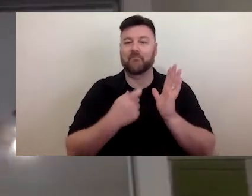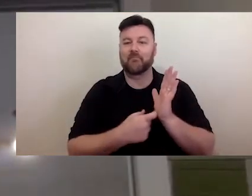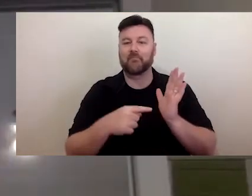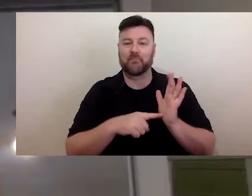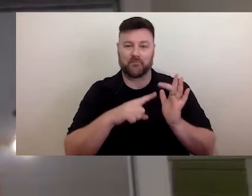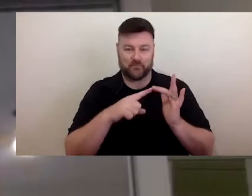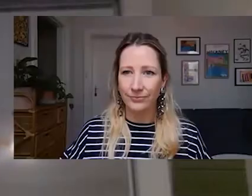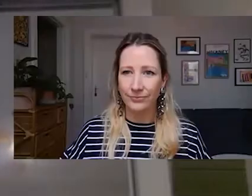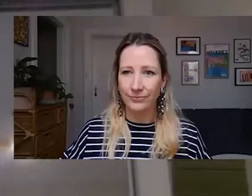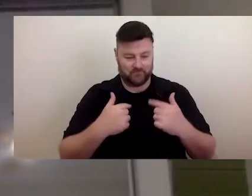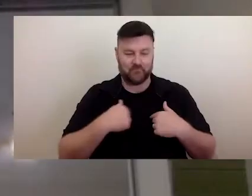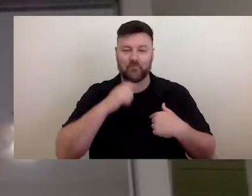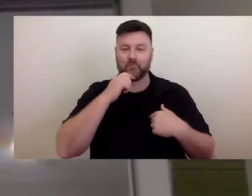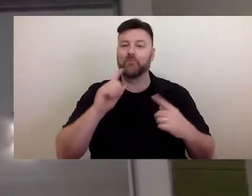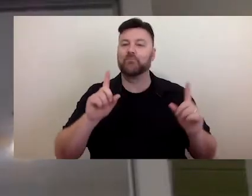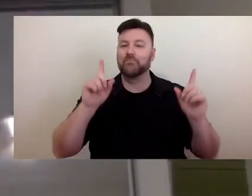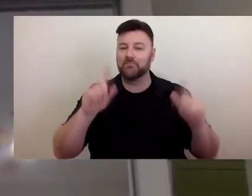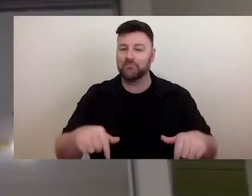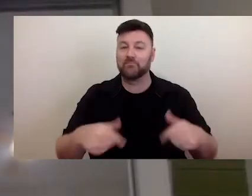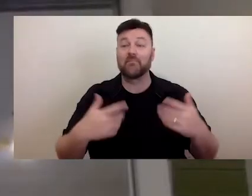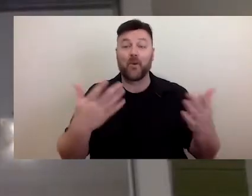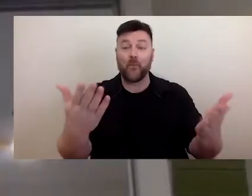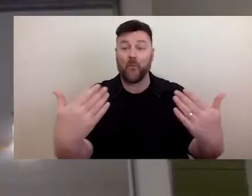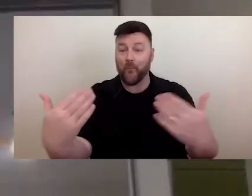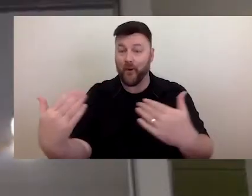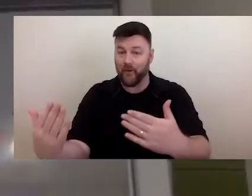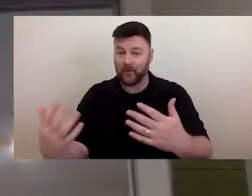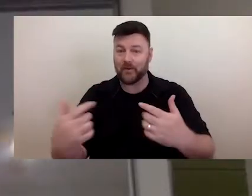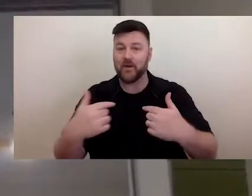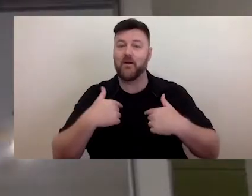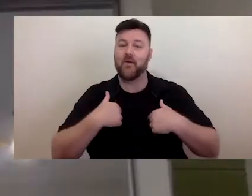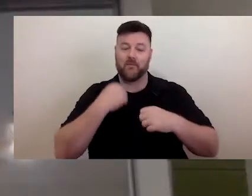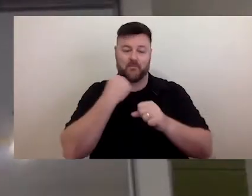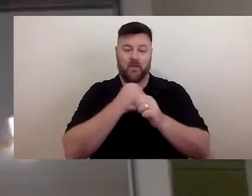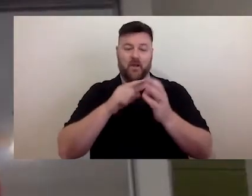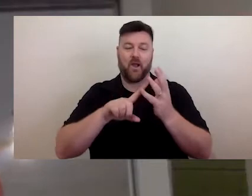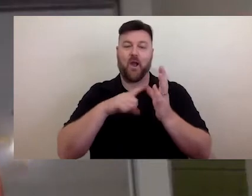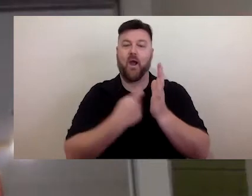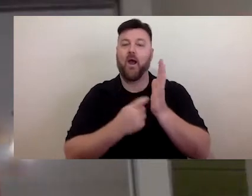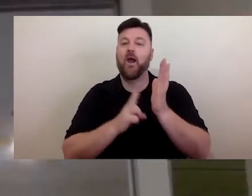Welcome to everyone. Hello. I'm on Kaurna country in South Australia.